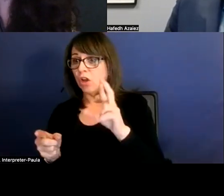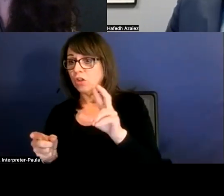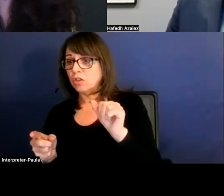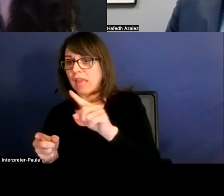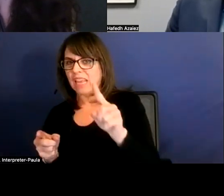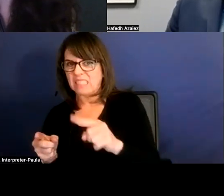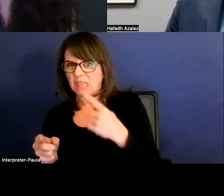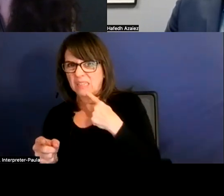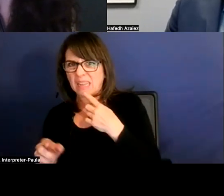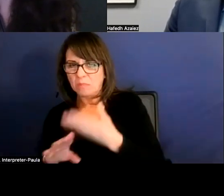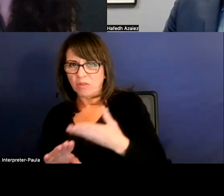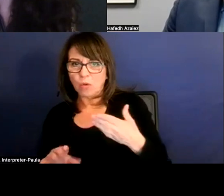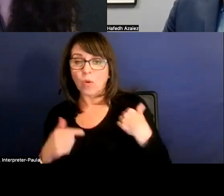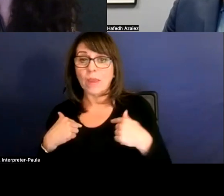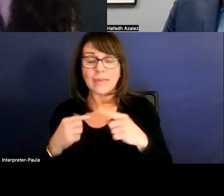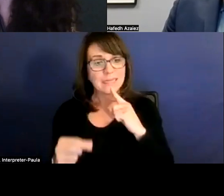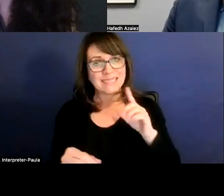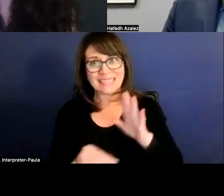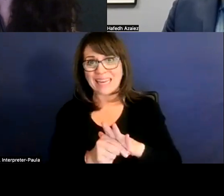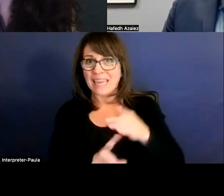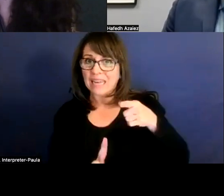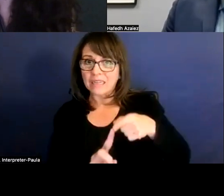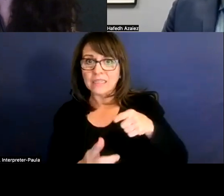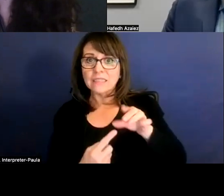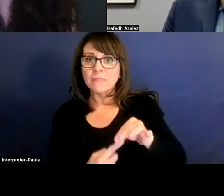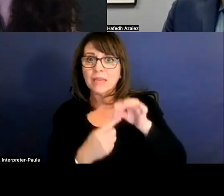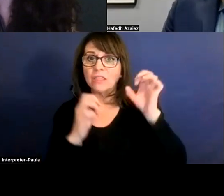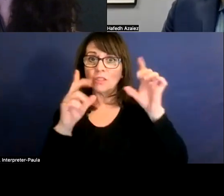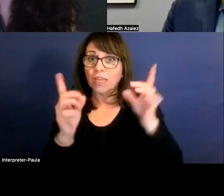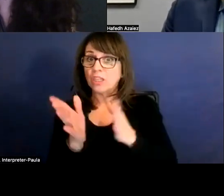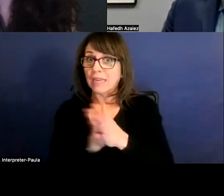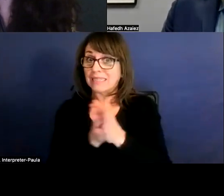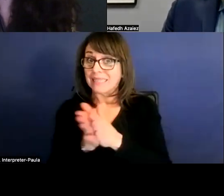we had a dedicated special education incentive that our board funded